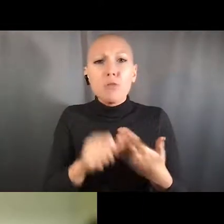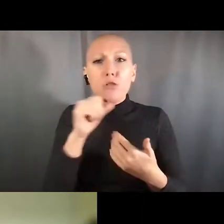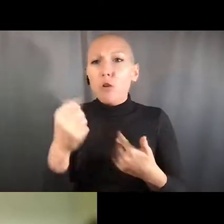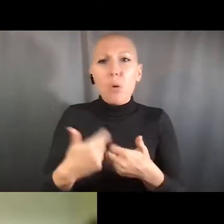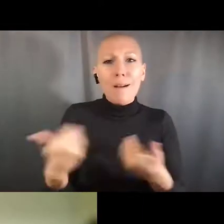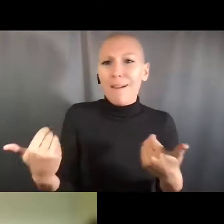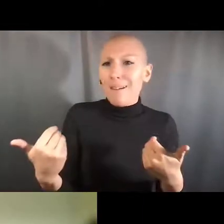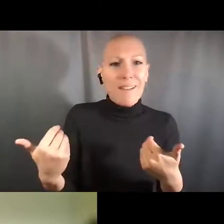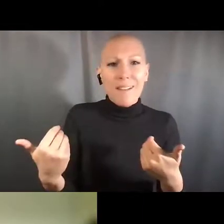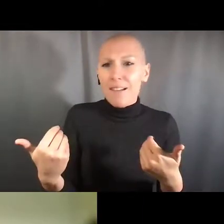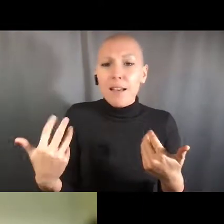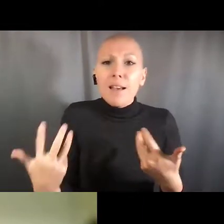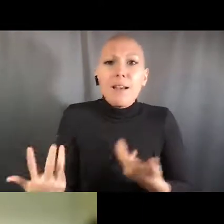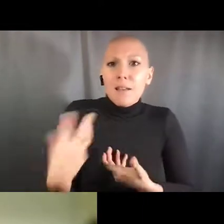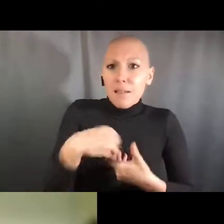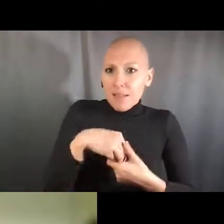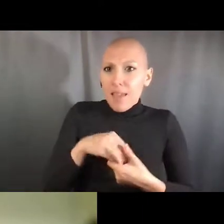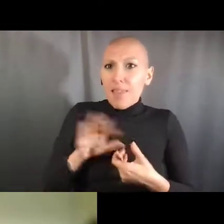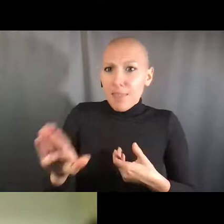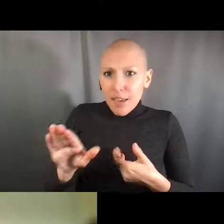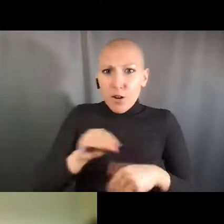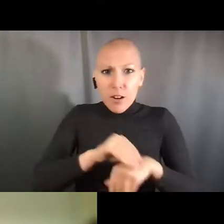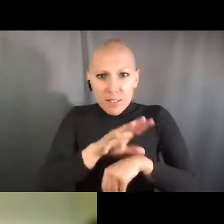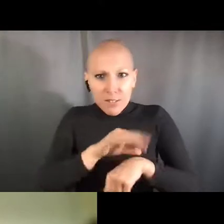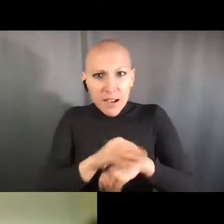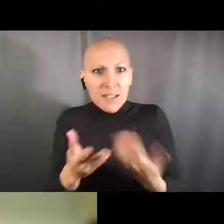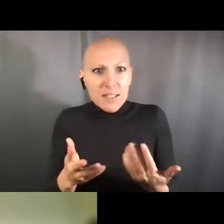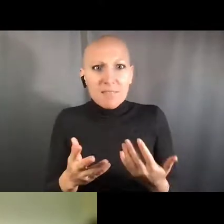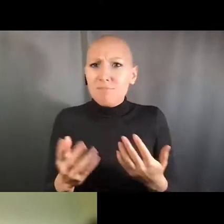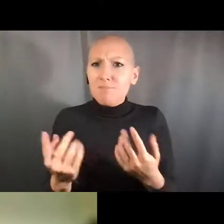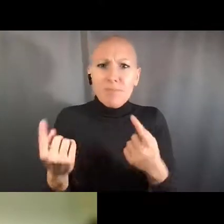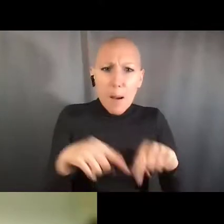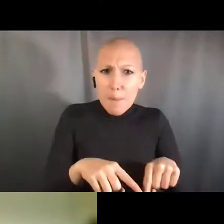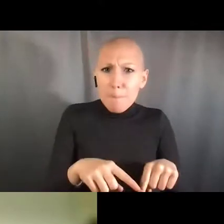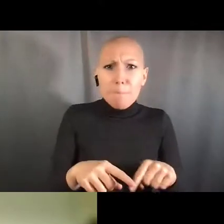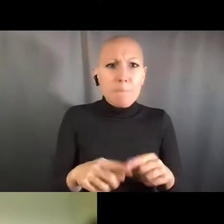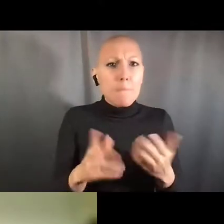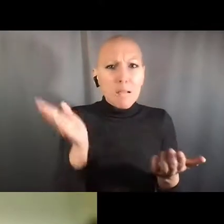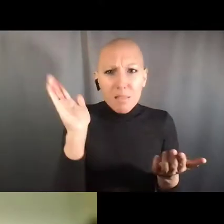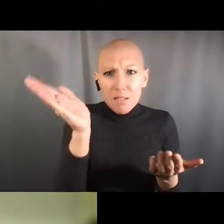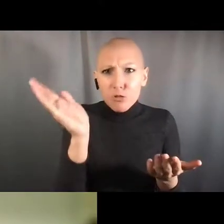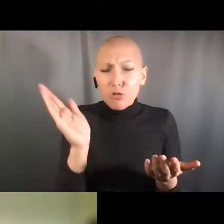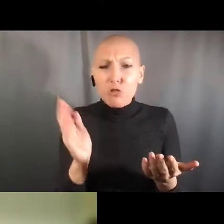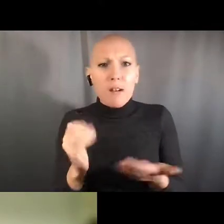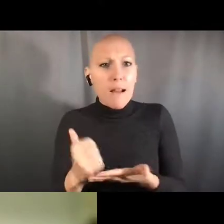over students in academic institutions, which makes it a little more difficult there,